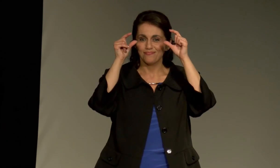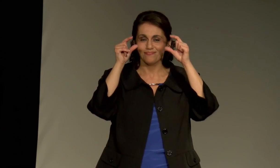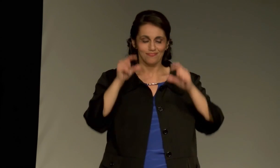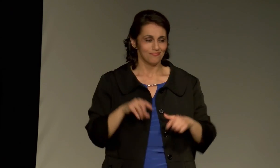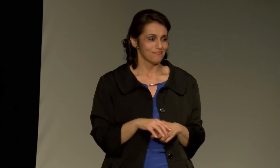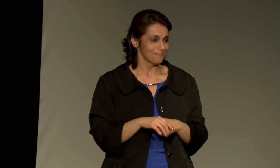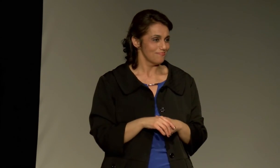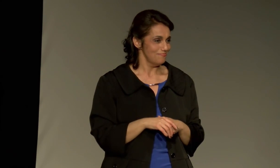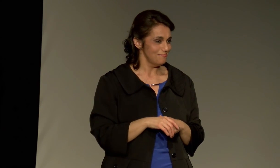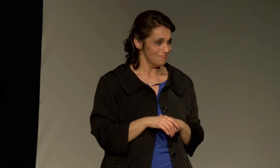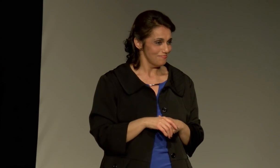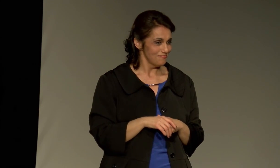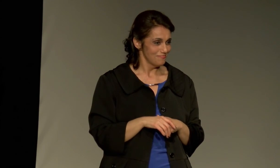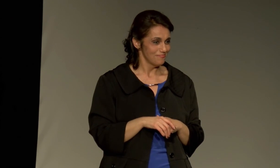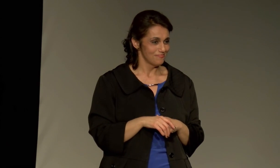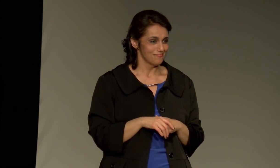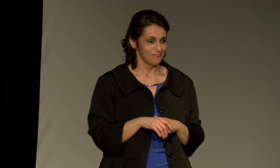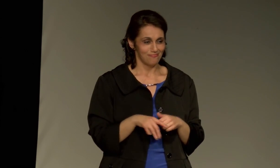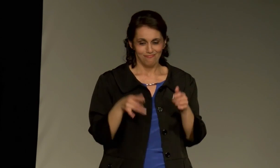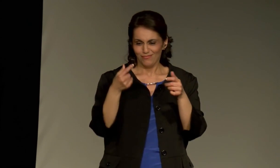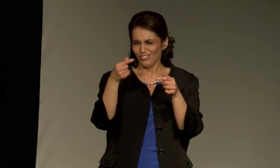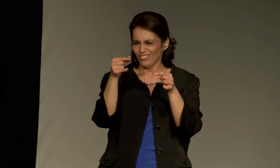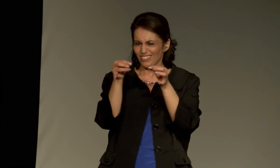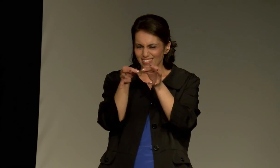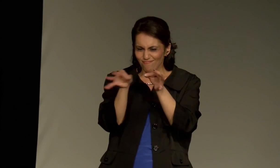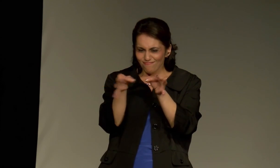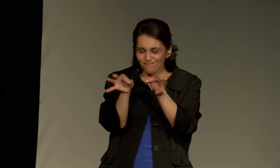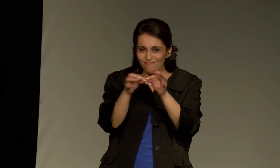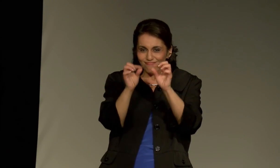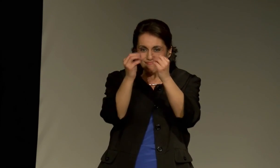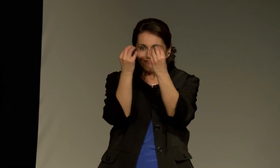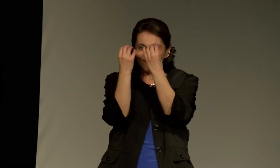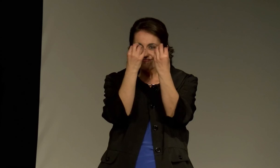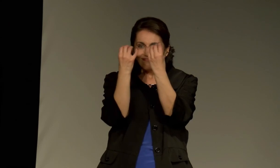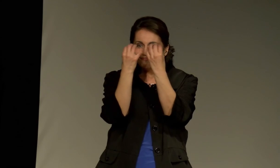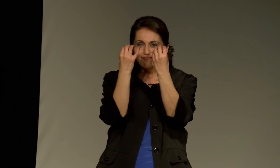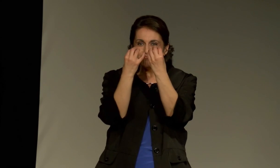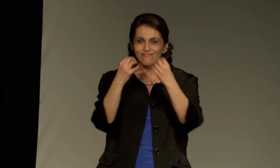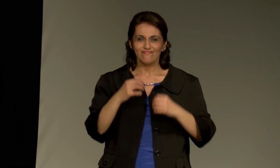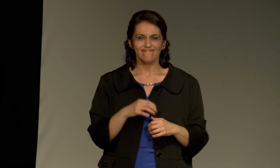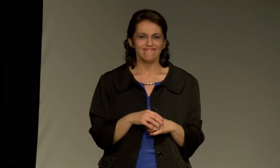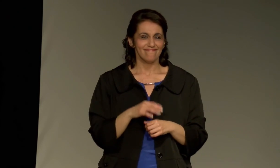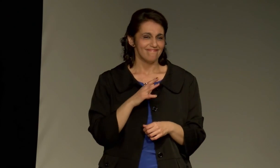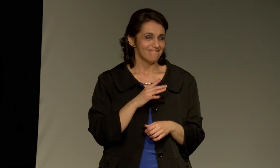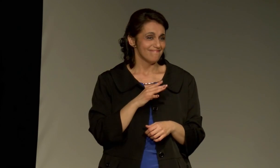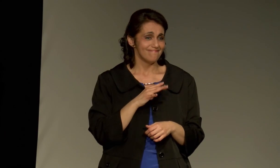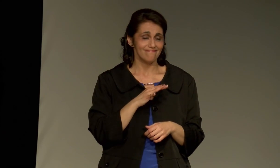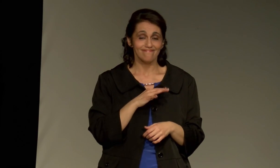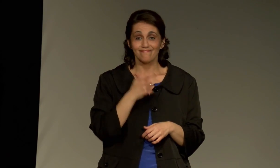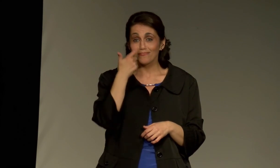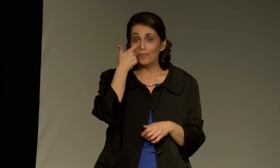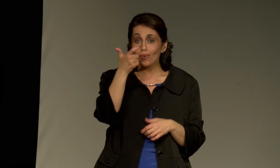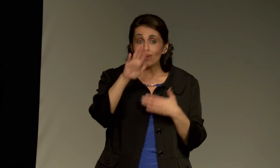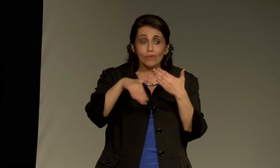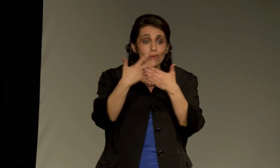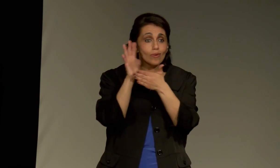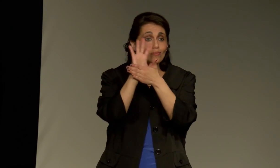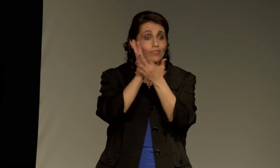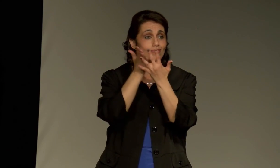So, I have these glasses that I put on, and I can read what the people are saying. There's this little, basically the words come up on these glasses. It's very cool.